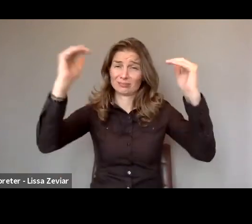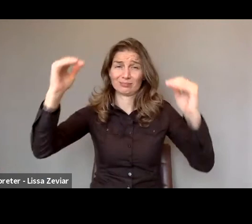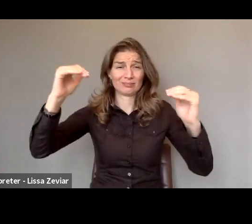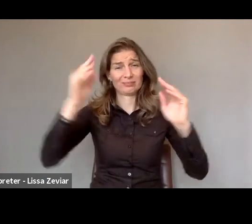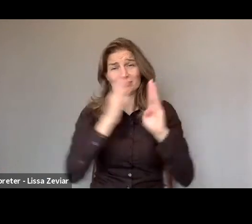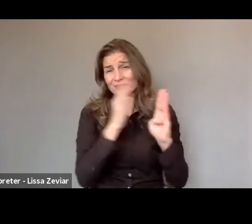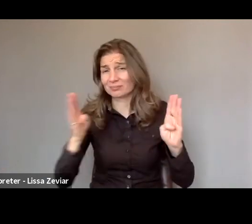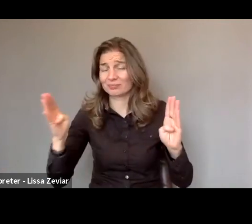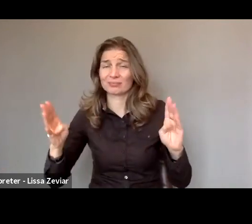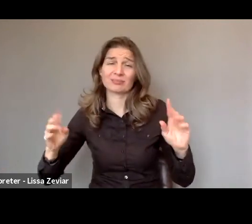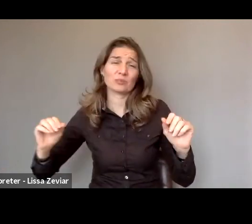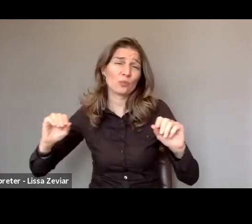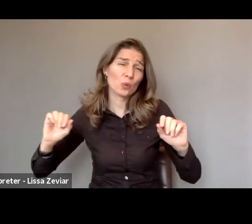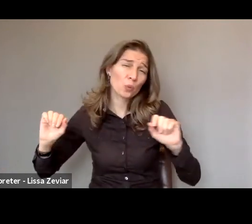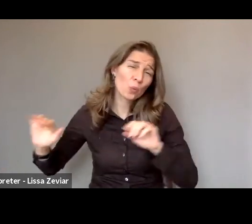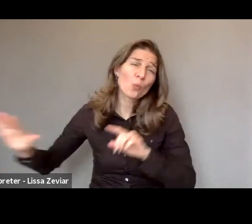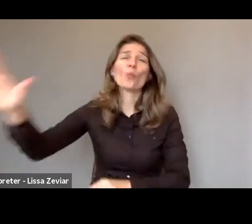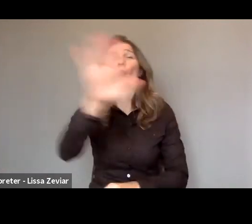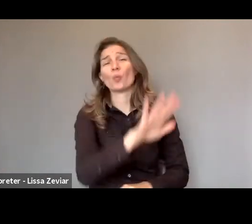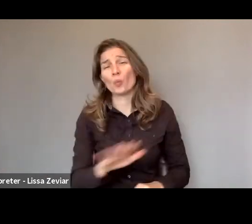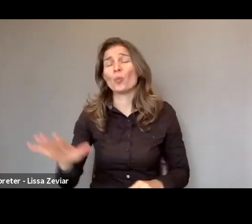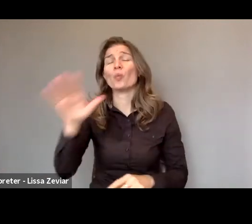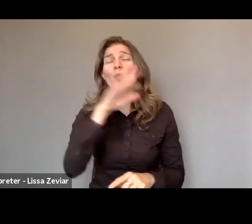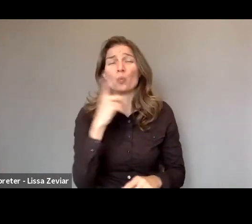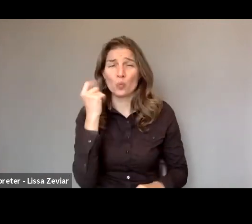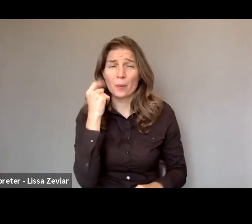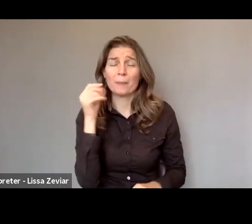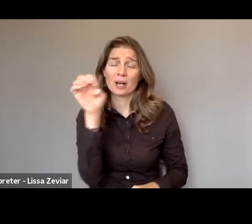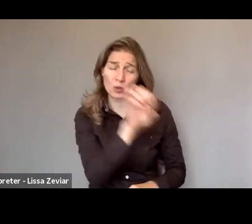So all women in Europe and beyond are affected by violence.